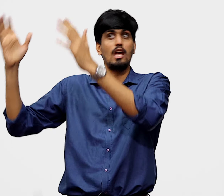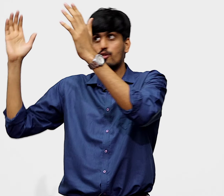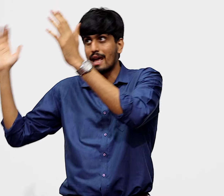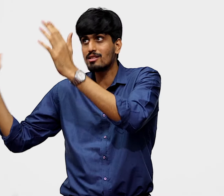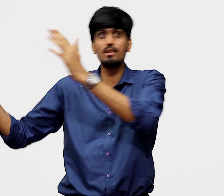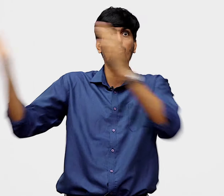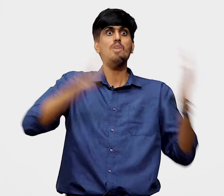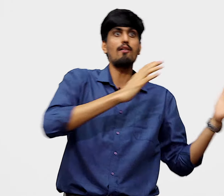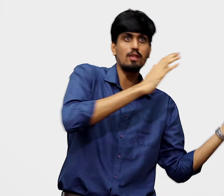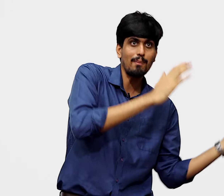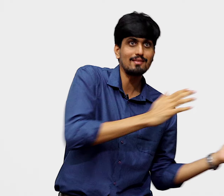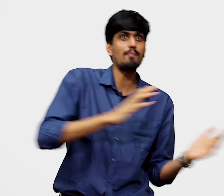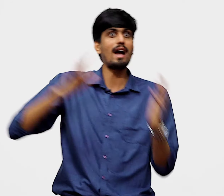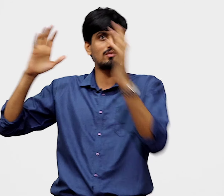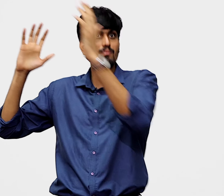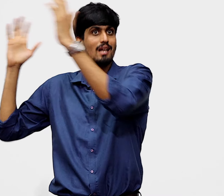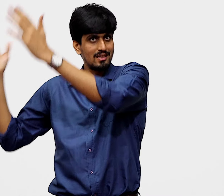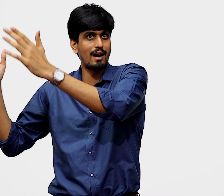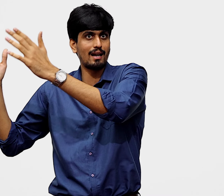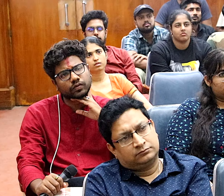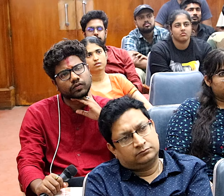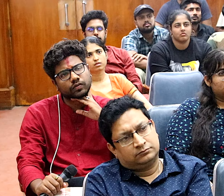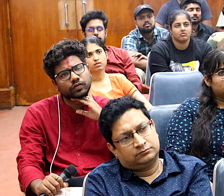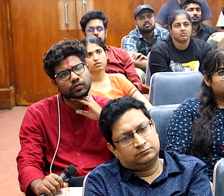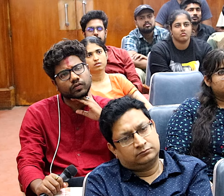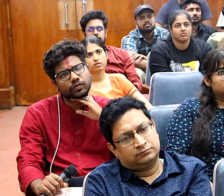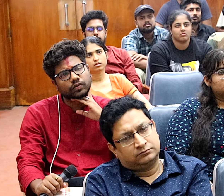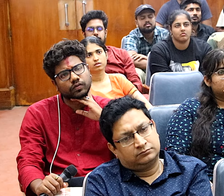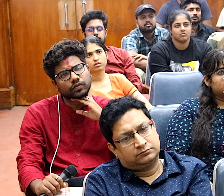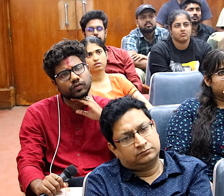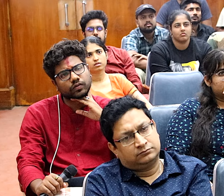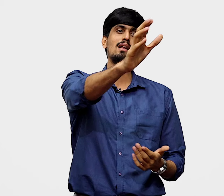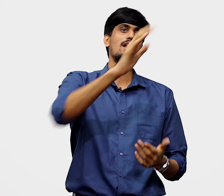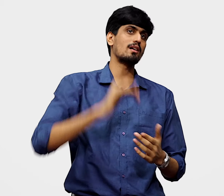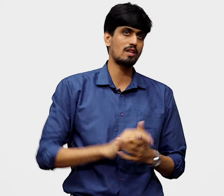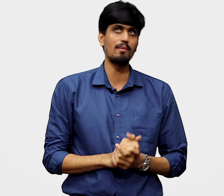if you take something away you have to replace that back with something else in the market. So at that point is where these vegan alternatives come.